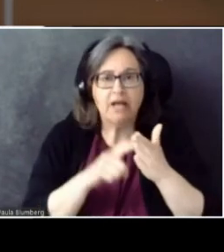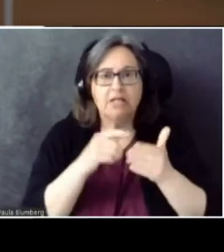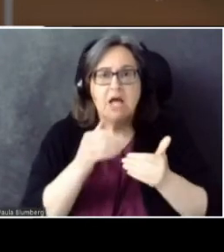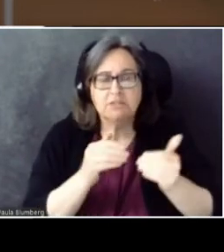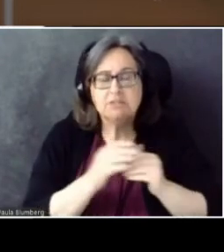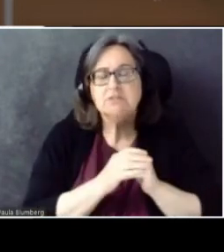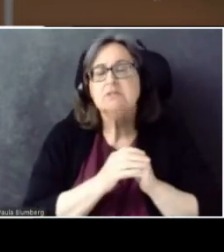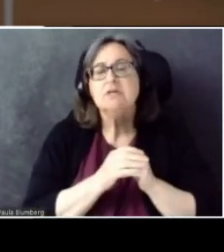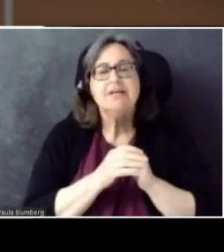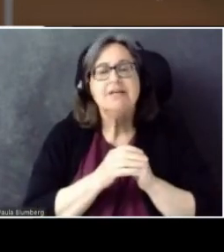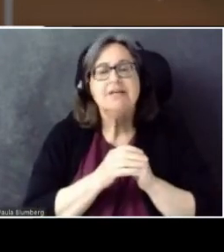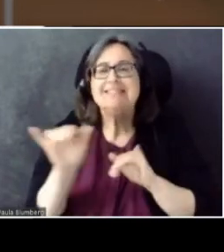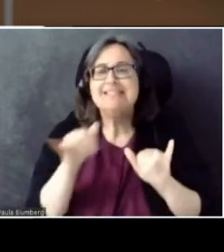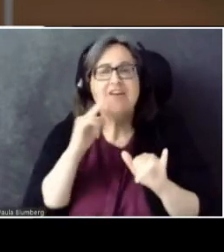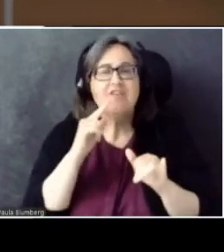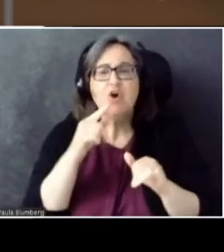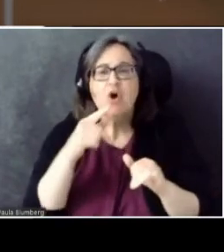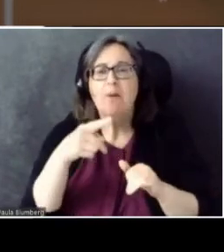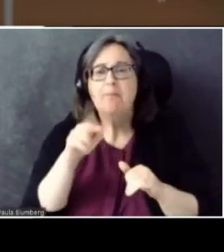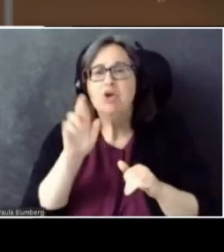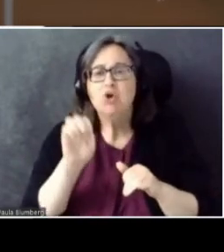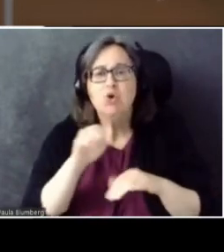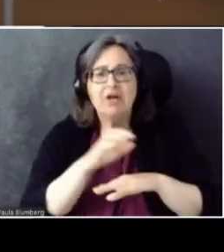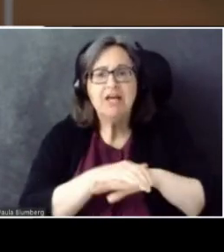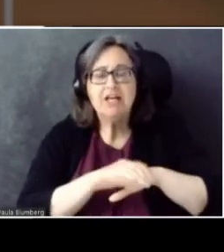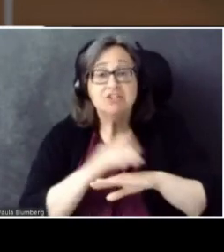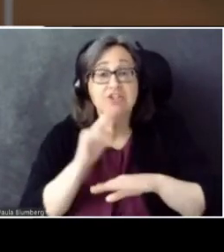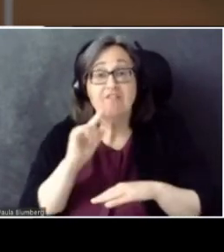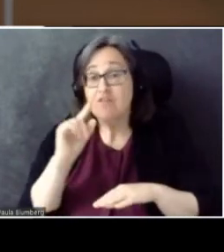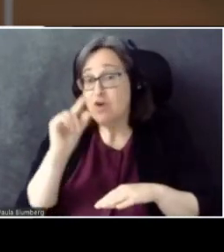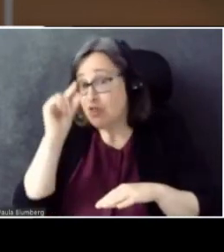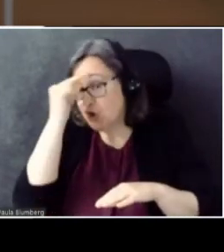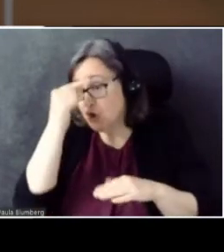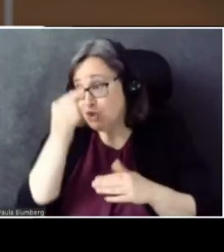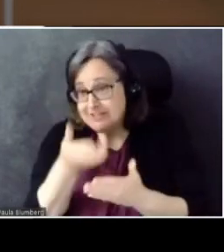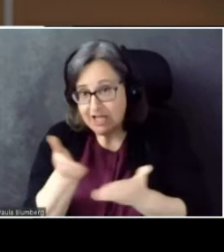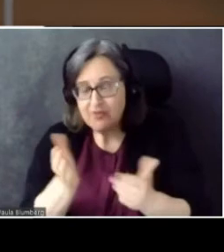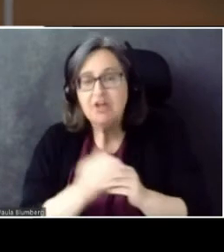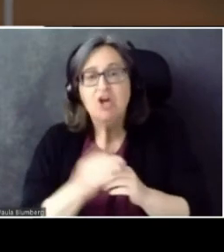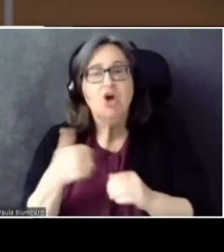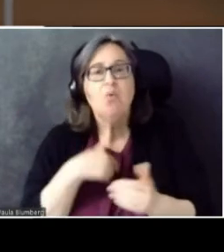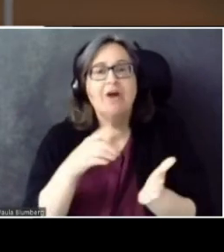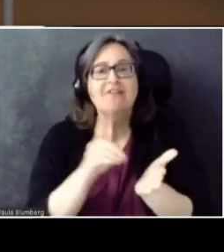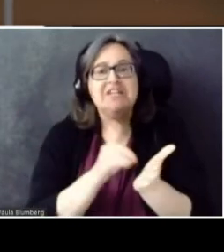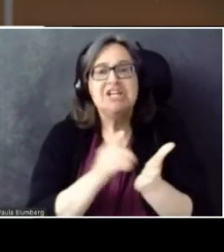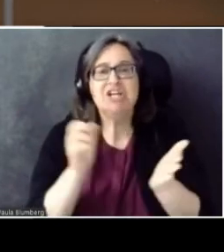The only difference, for the nerds in the audience -- we get a dictionary back, as opposed to just a string.